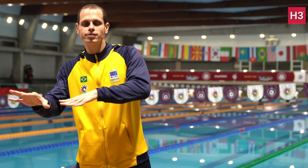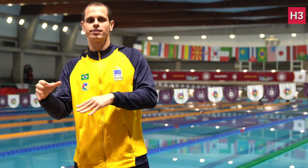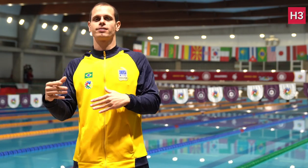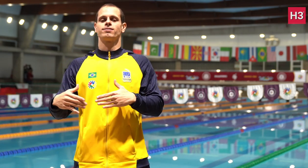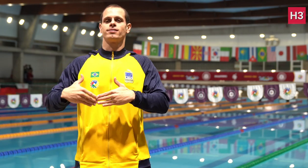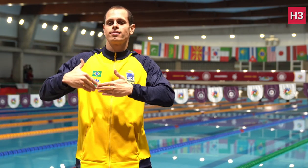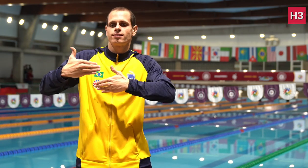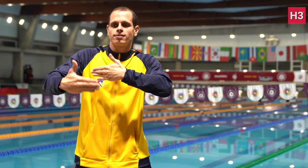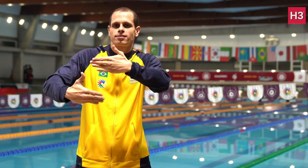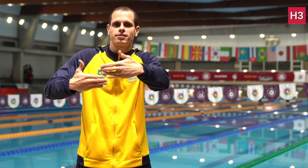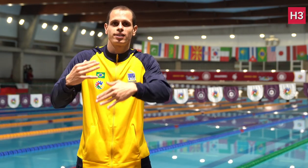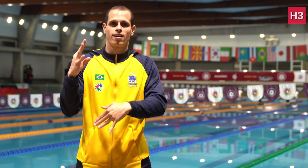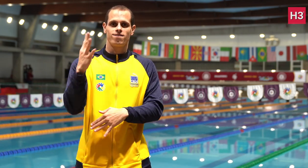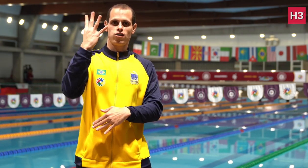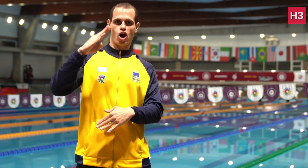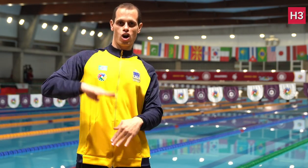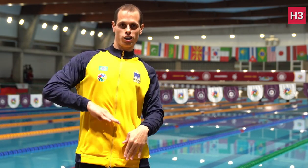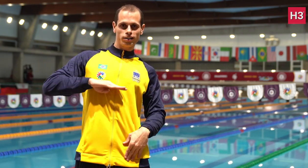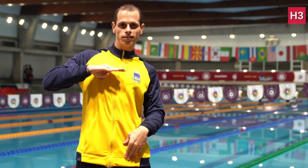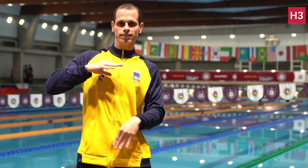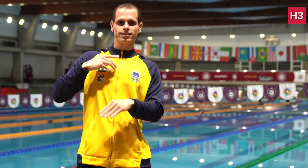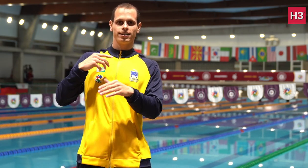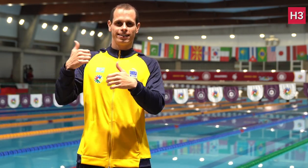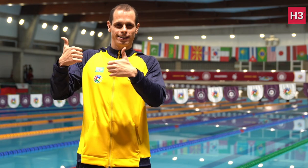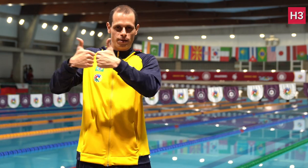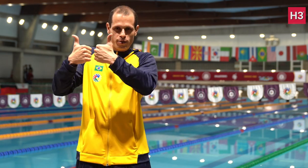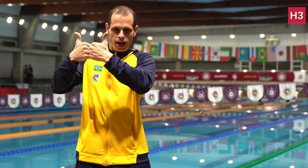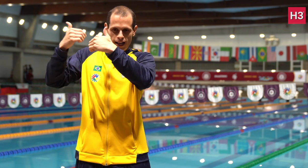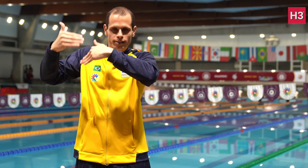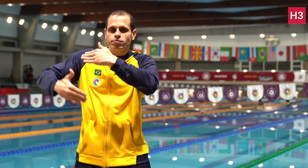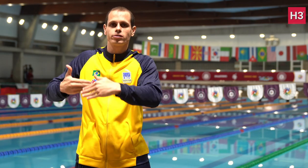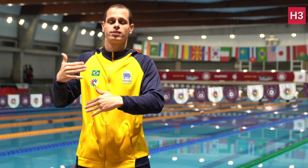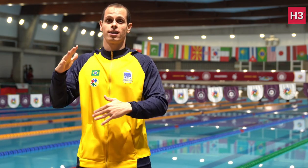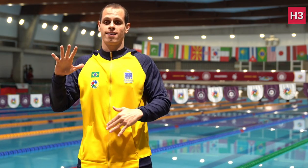When I started winning,